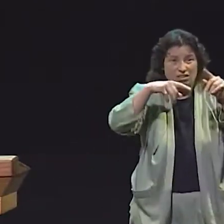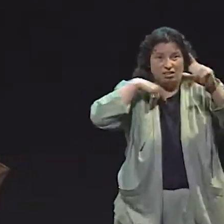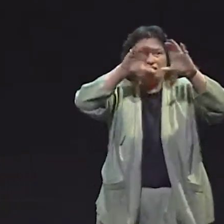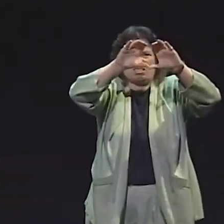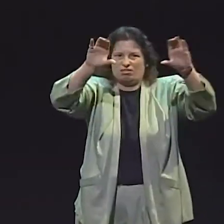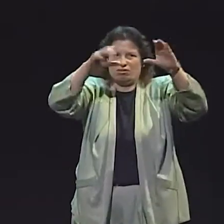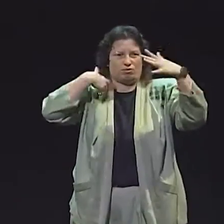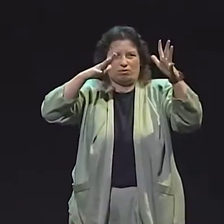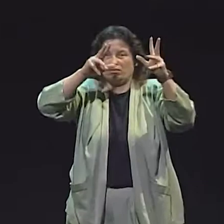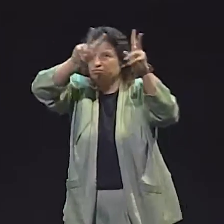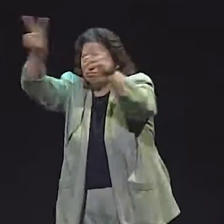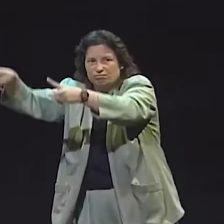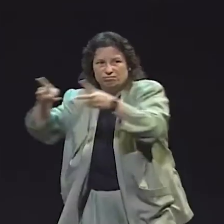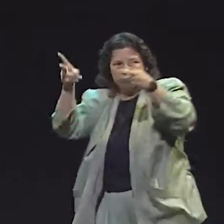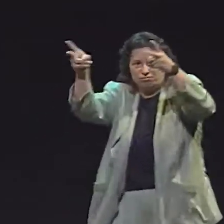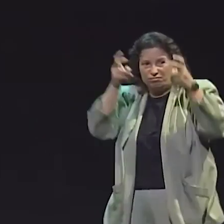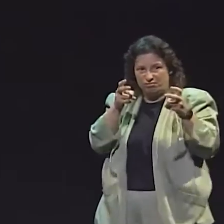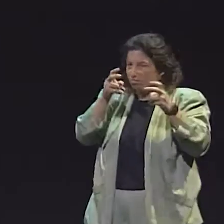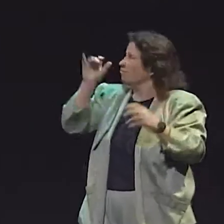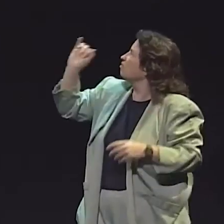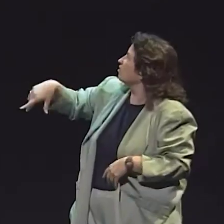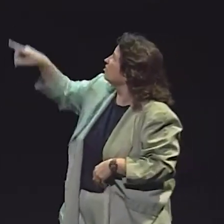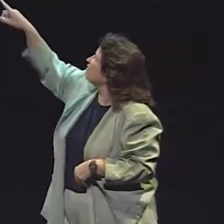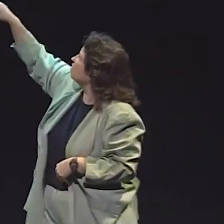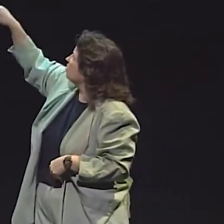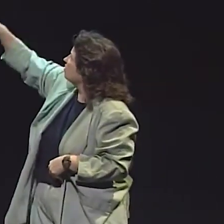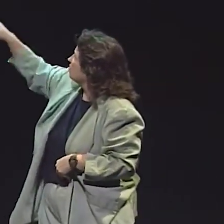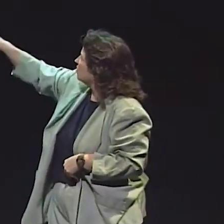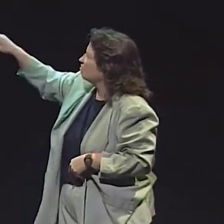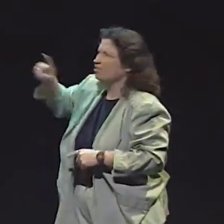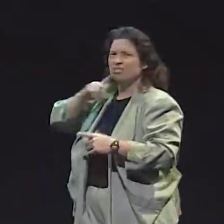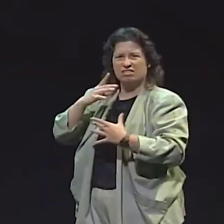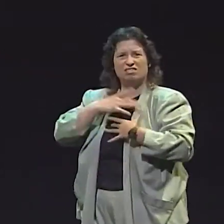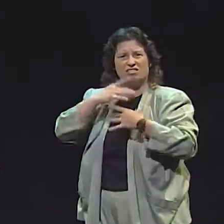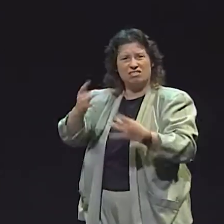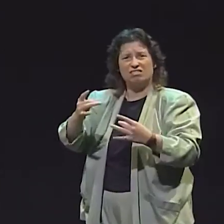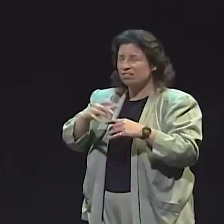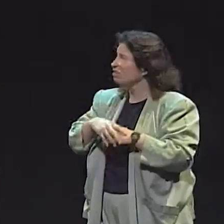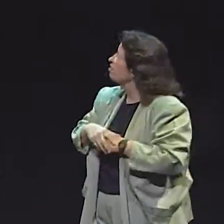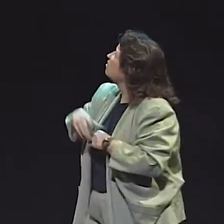OF RETELLING OF THE STORY OF A CERTAIN SEGMENT,